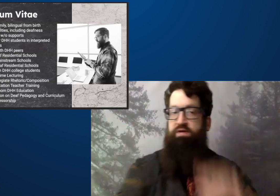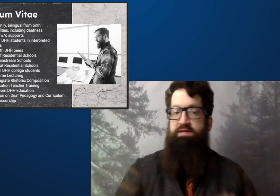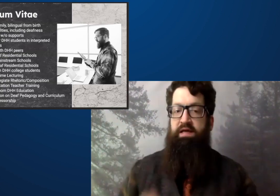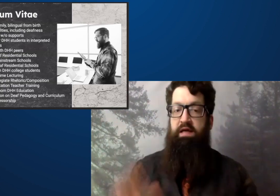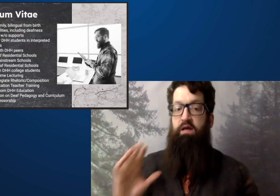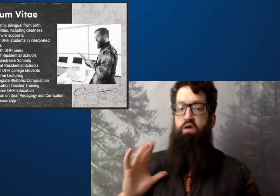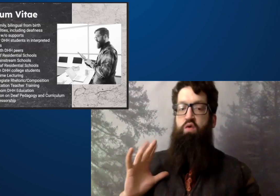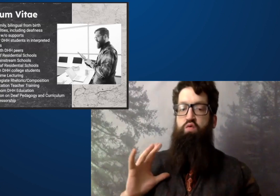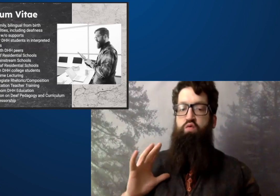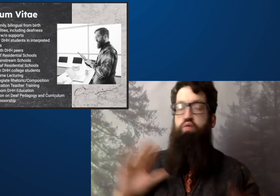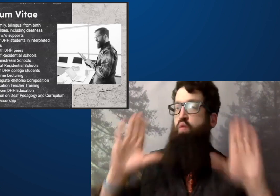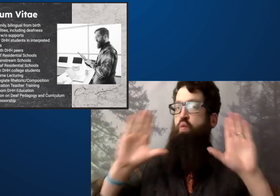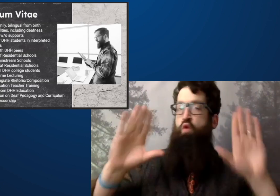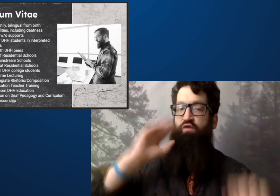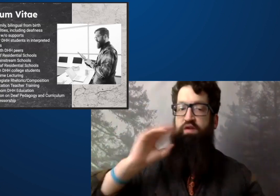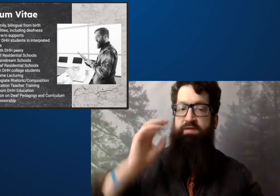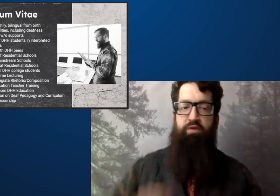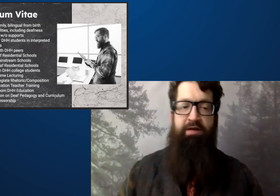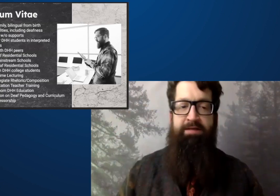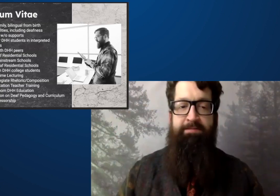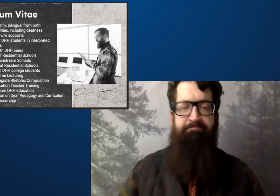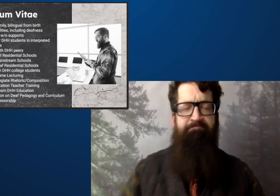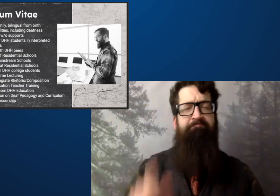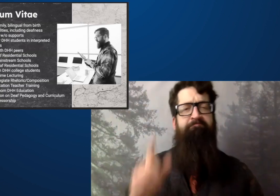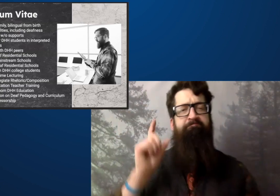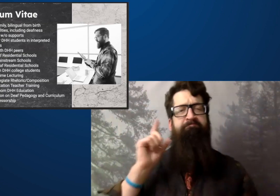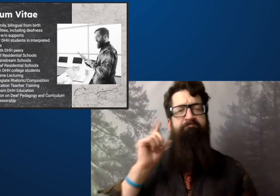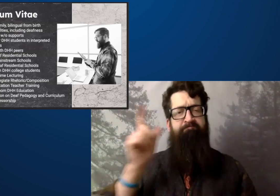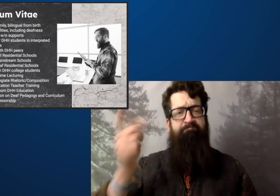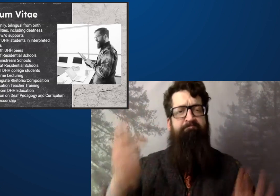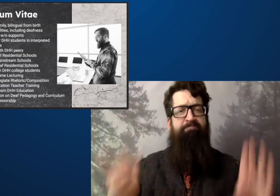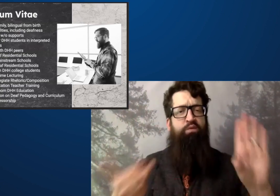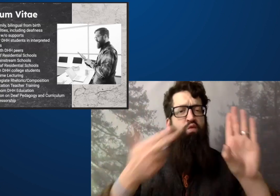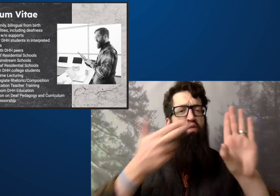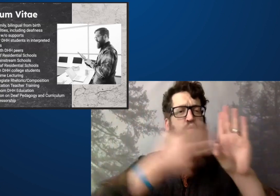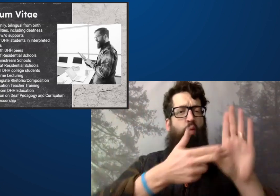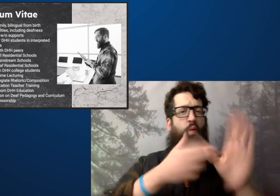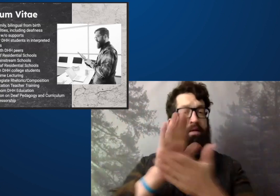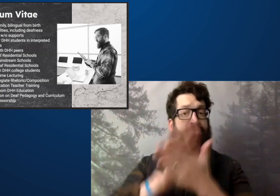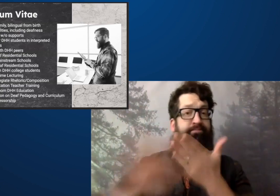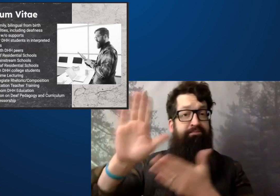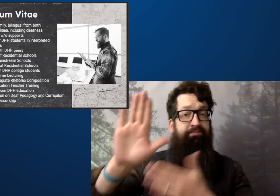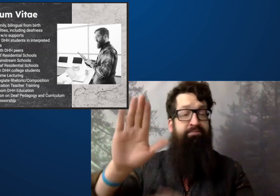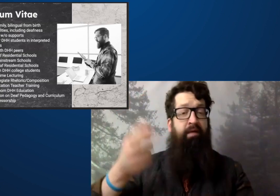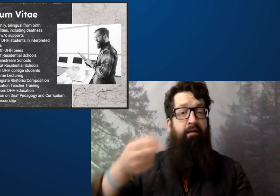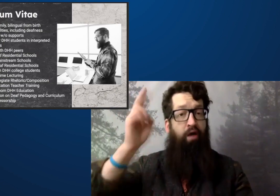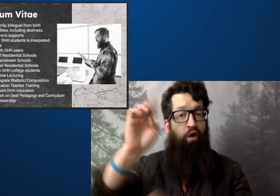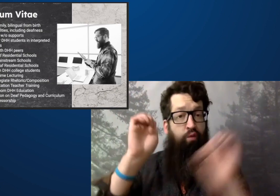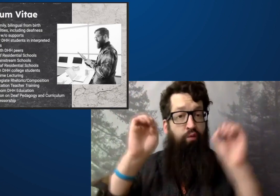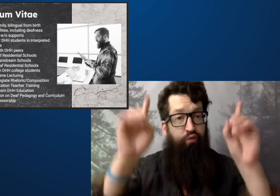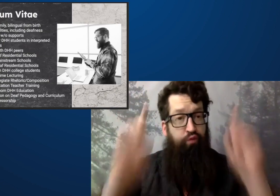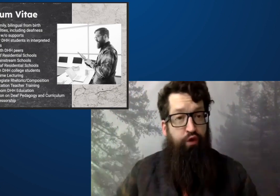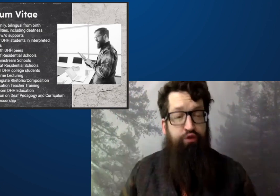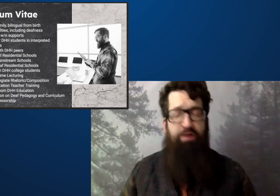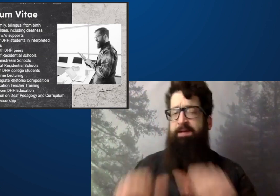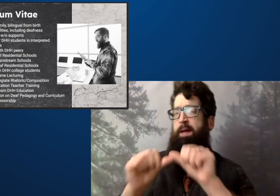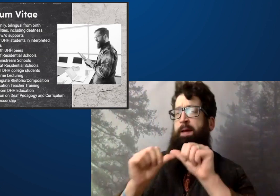And so we were working on science literacy. It was incredible.